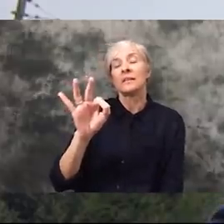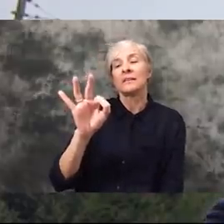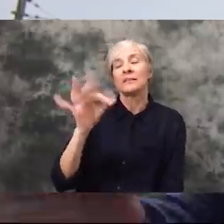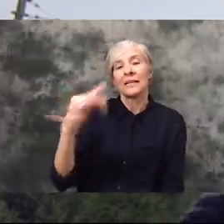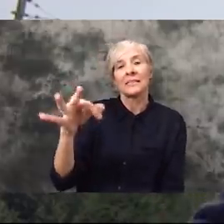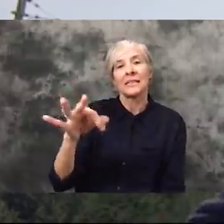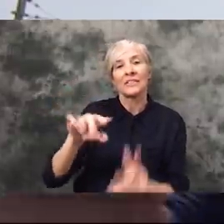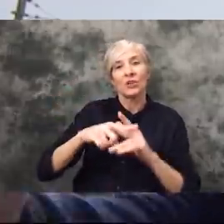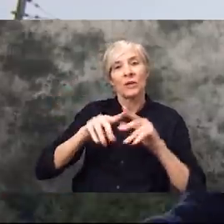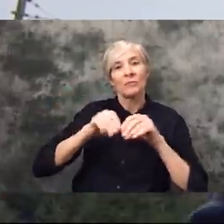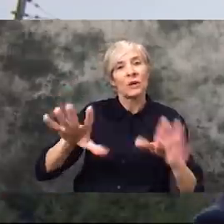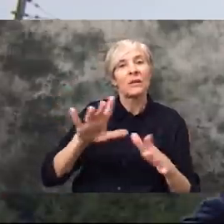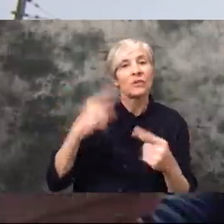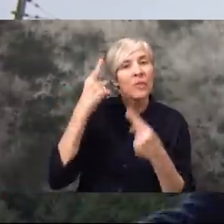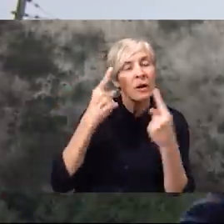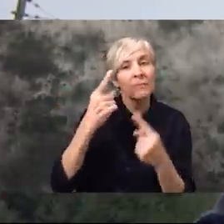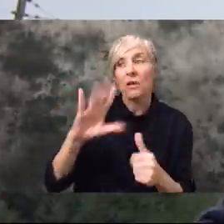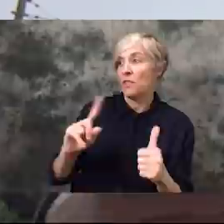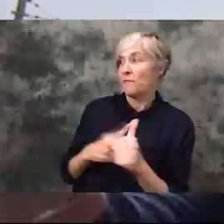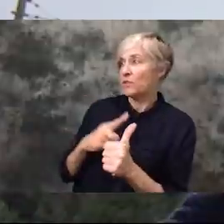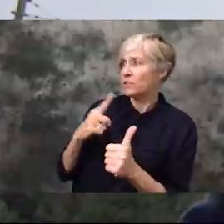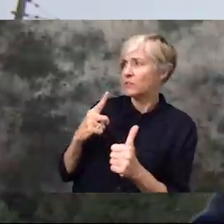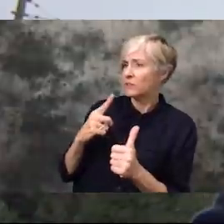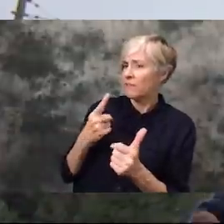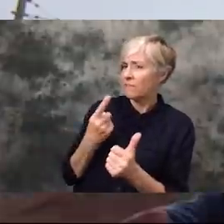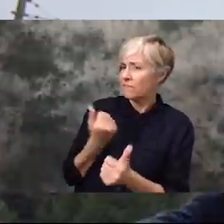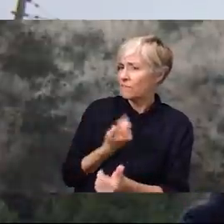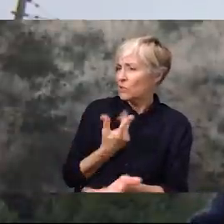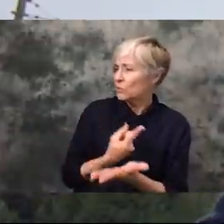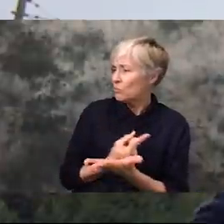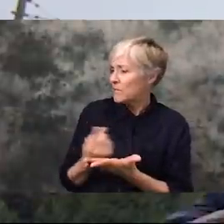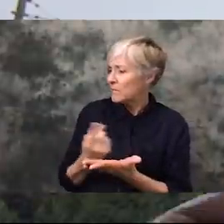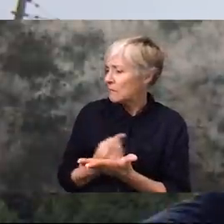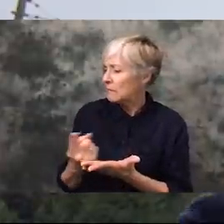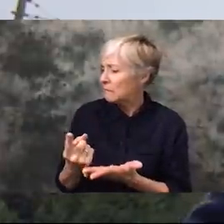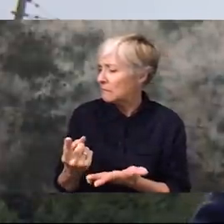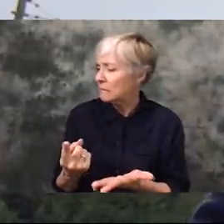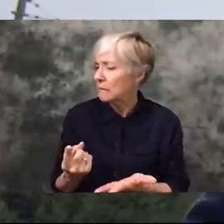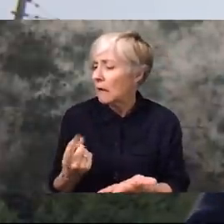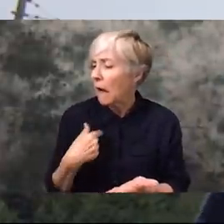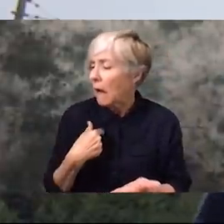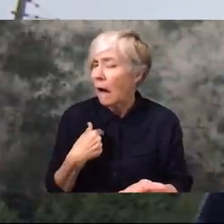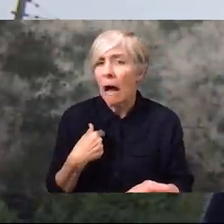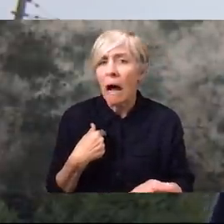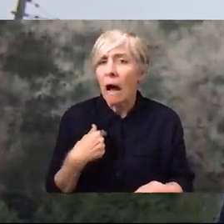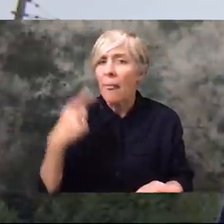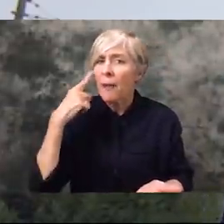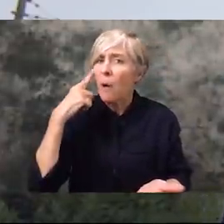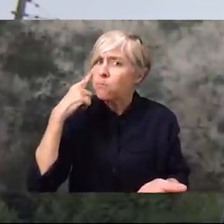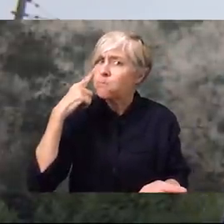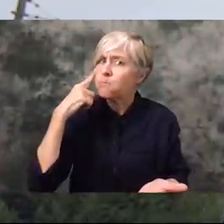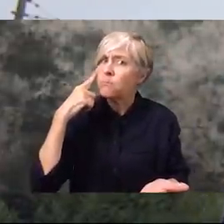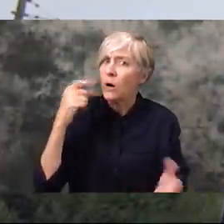started coming out of China in the first few weeks - I did realize that it could